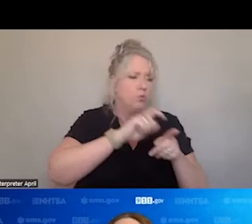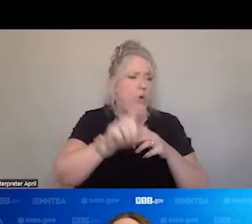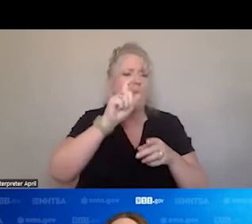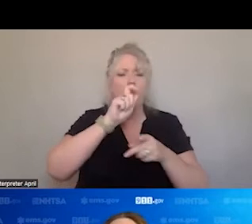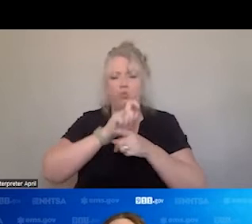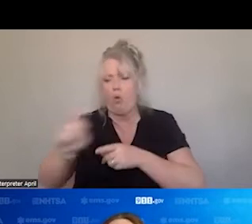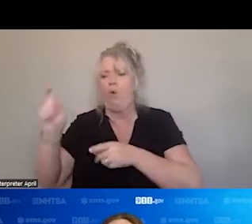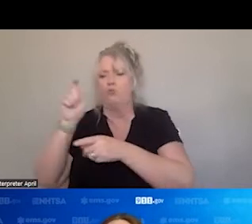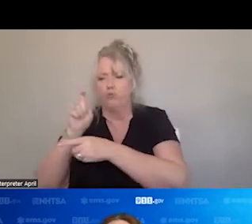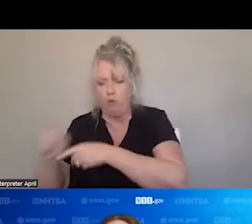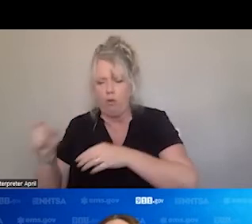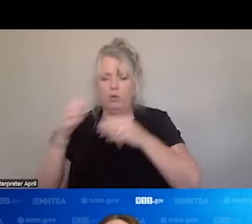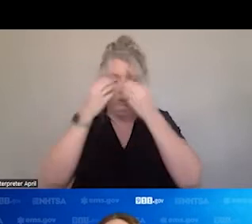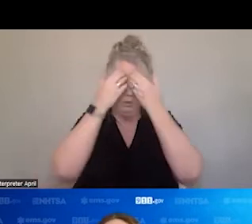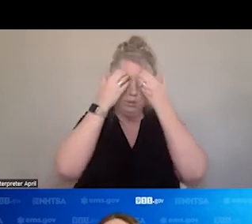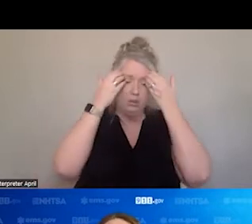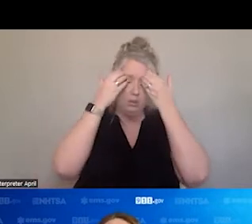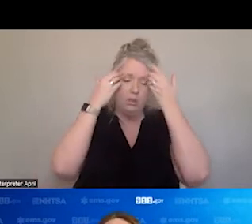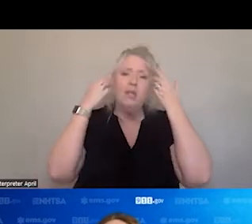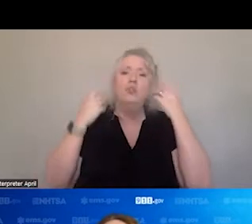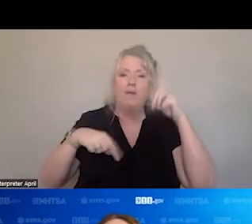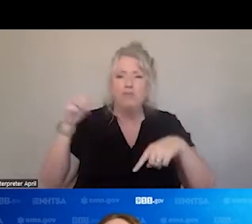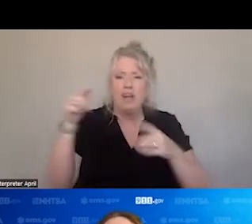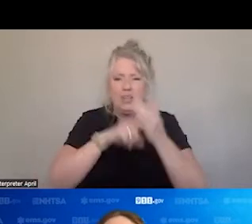AND HAVE A VARIETY OF WHAT YOU SEE DEPENDING WHERE YOU PRACTICE.